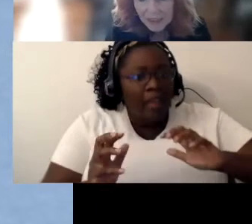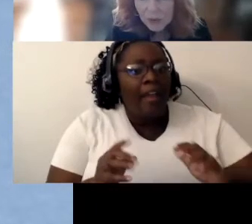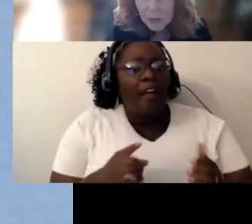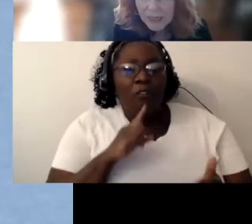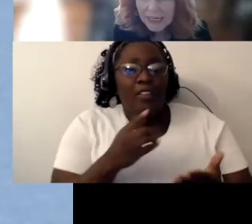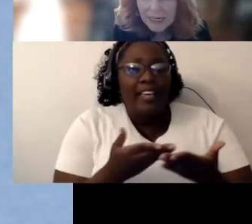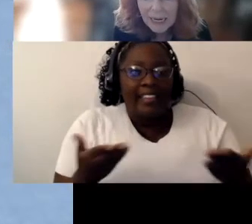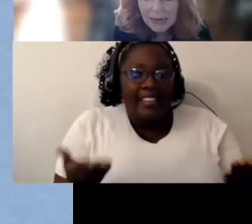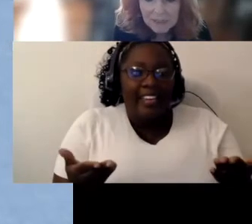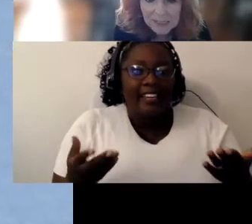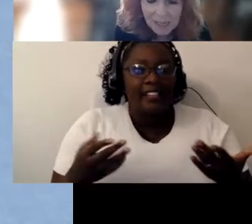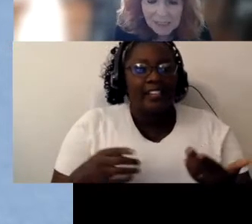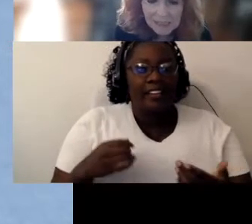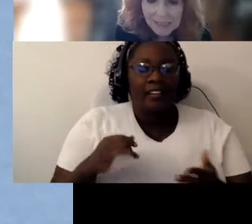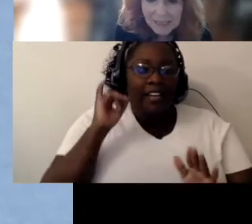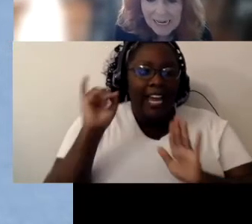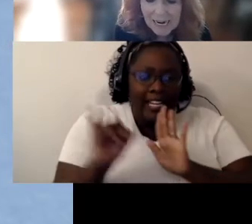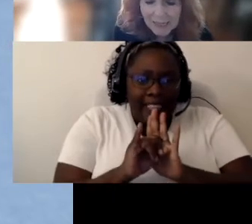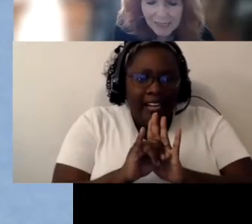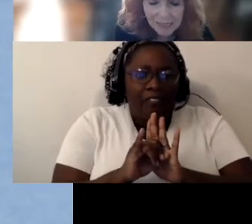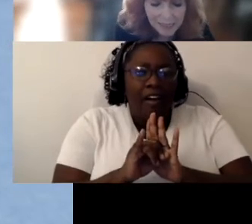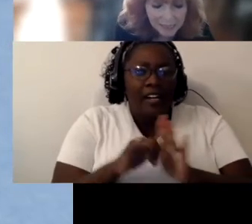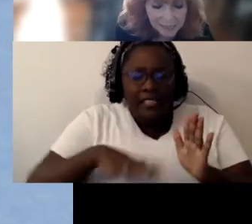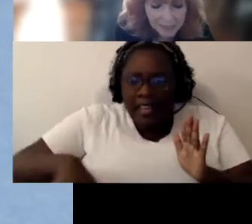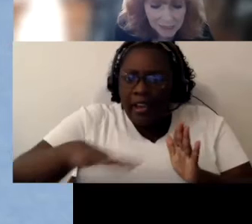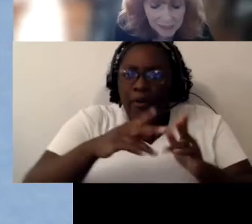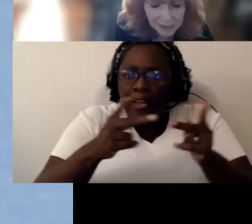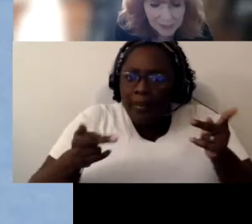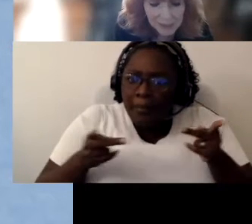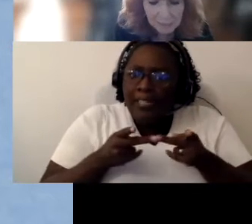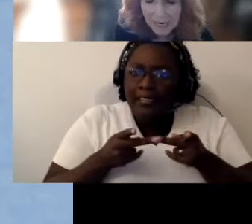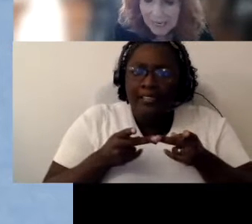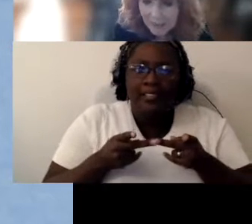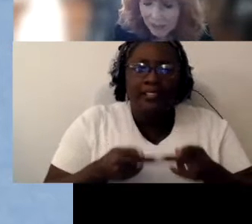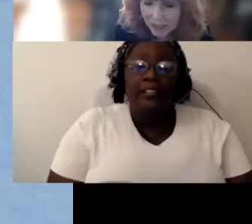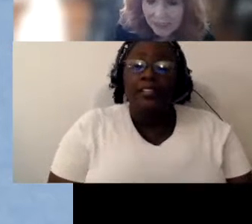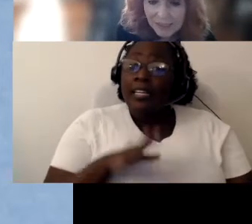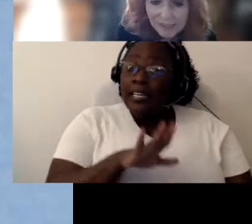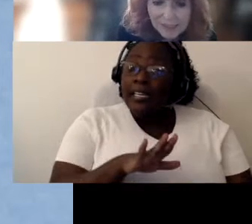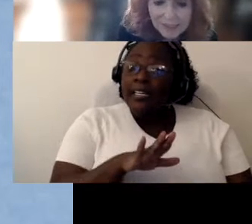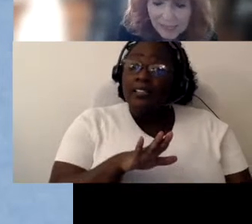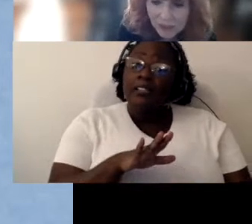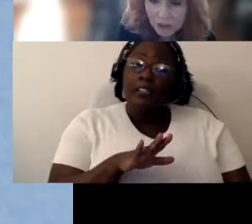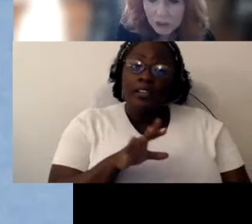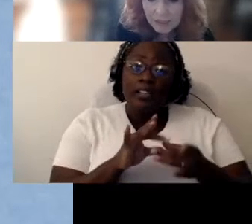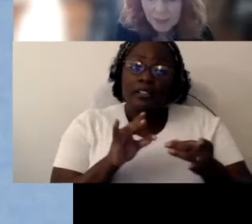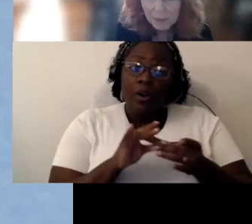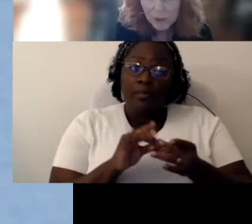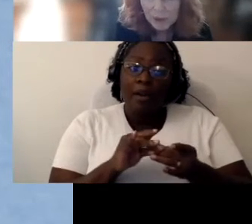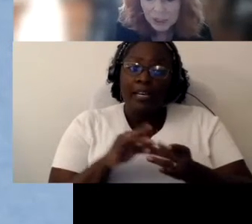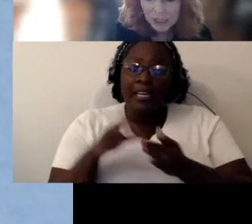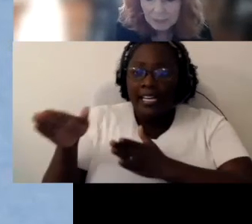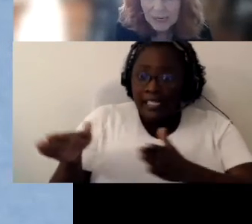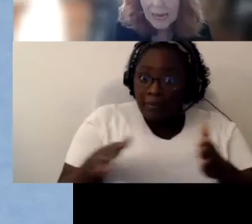So he emphasizes that not that his plan there in this tactile learning memory worksheet